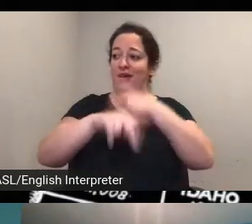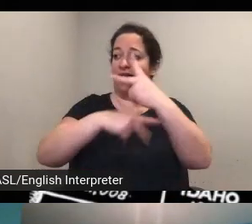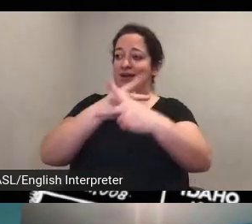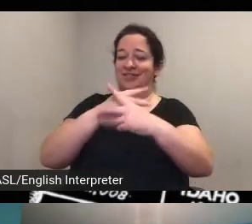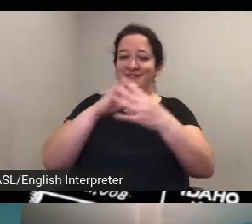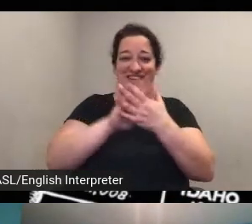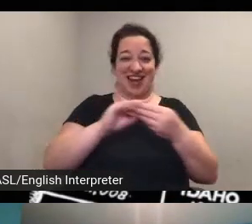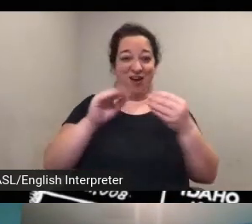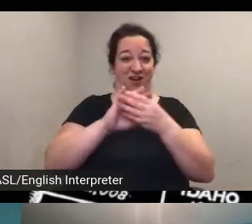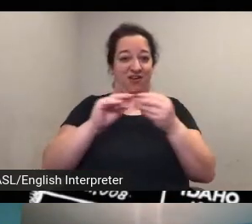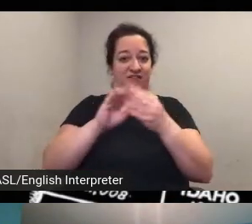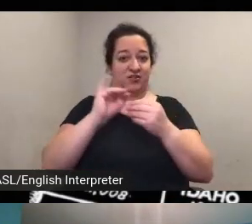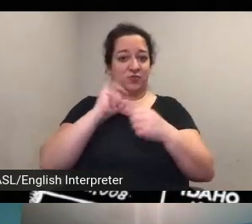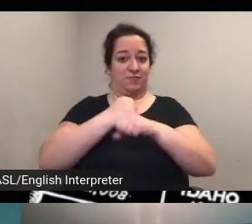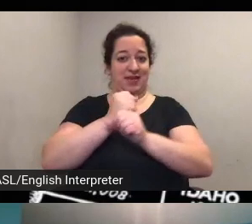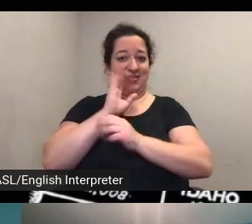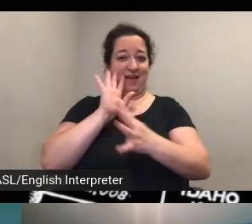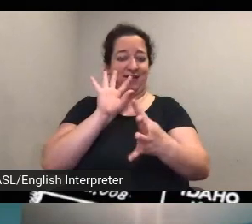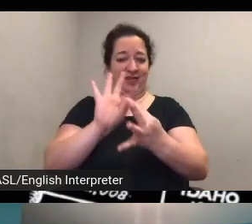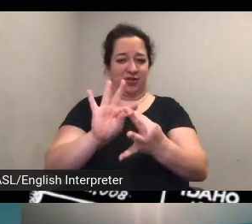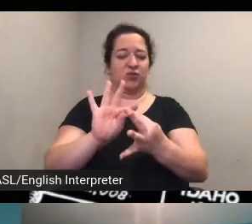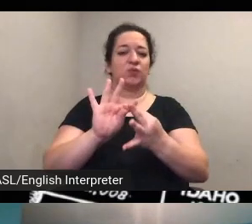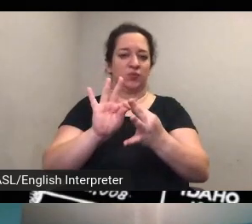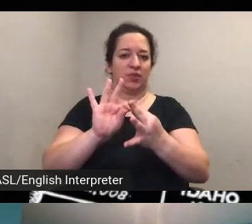something that we've been working on